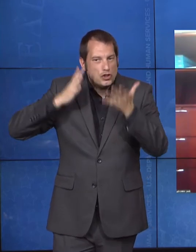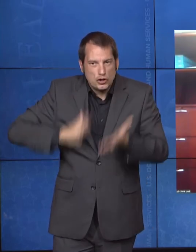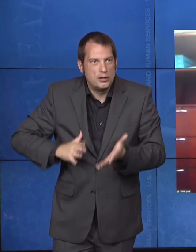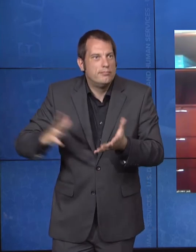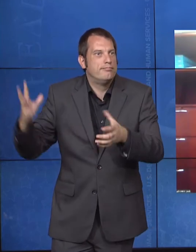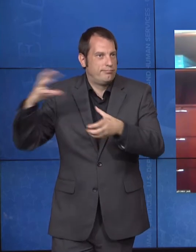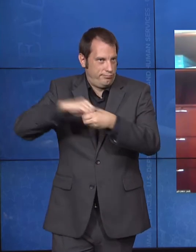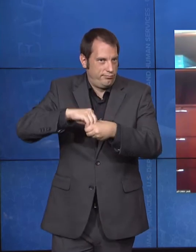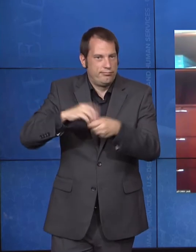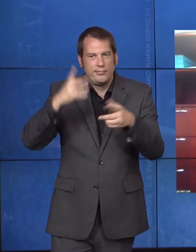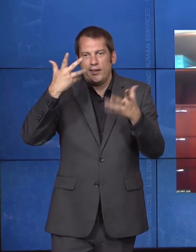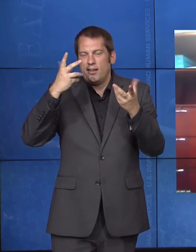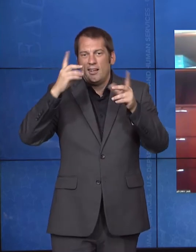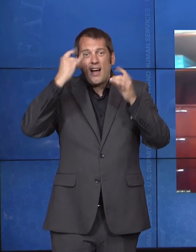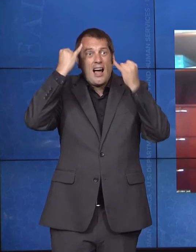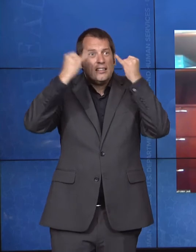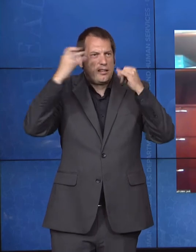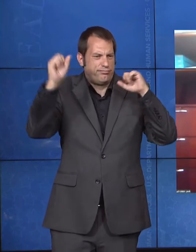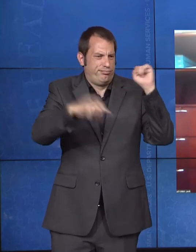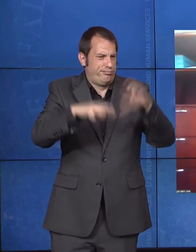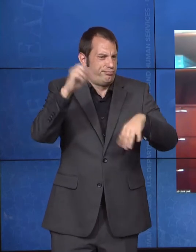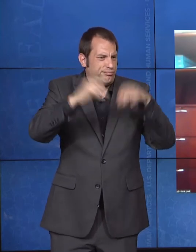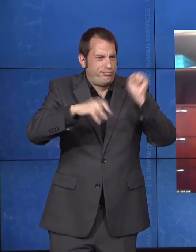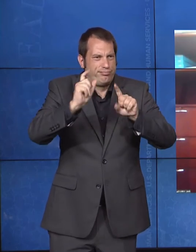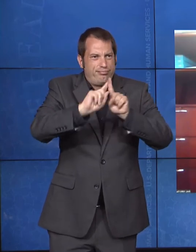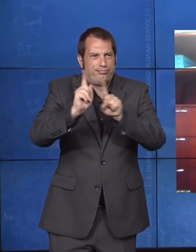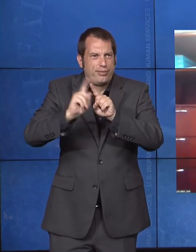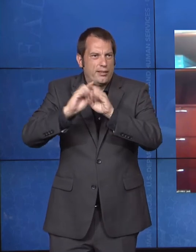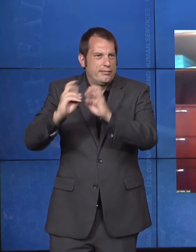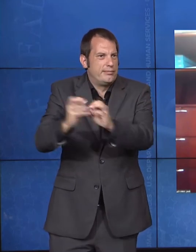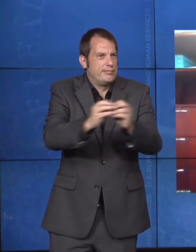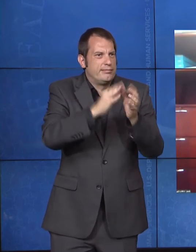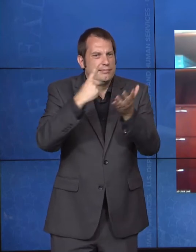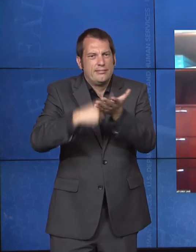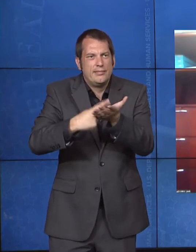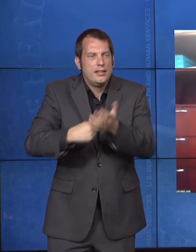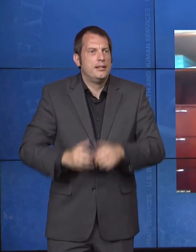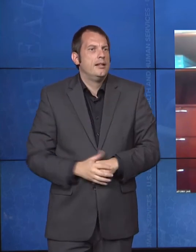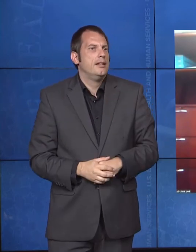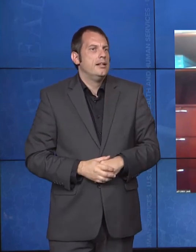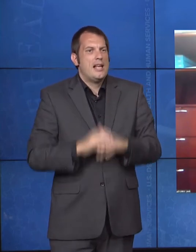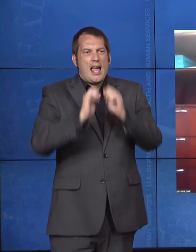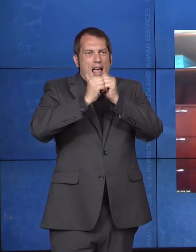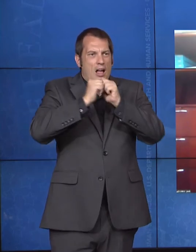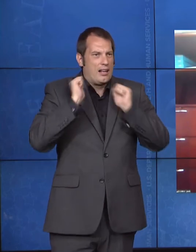So, you'll see more work from us coming ahead as we work to put out new tools, new guidance,